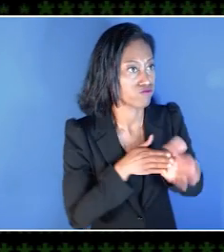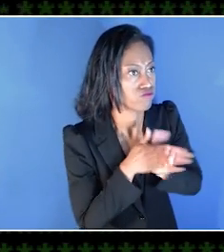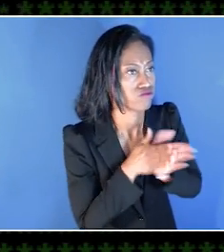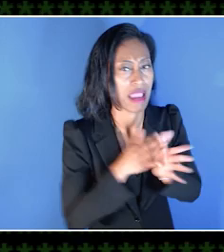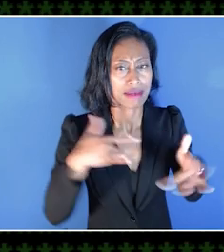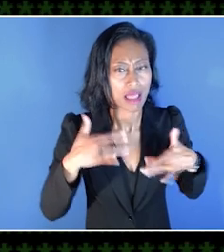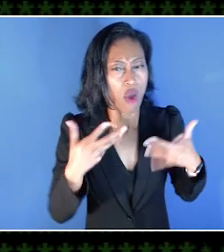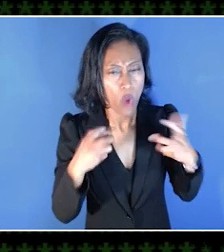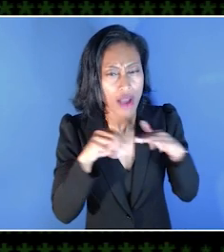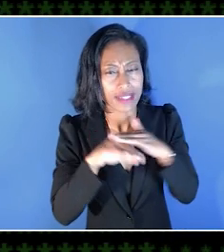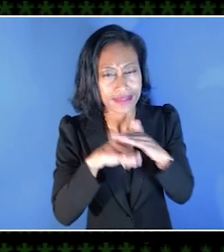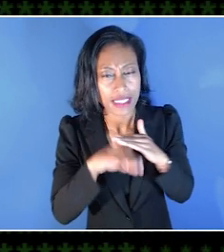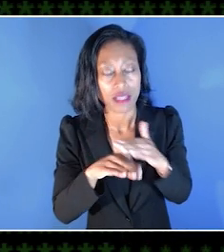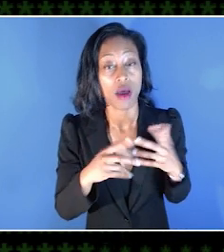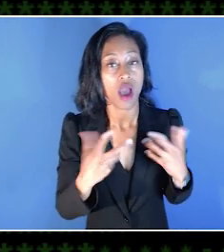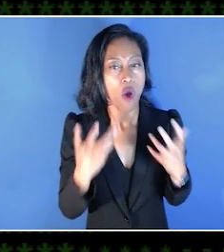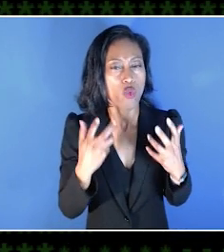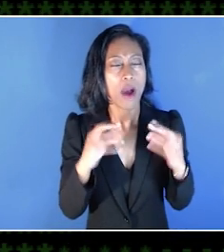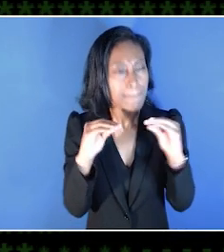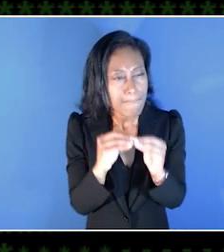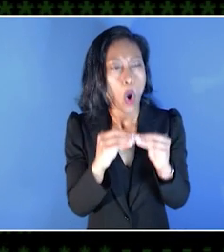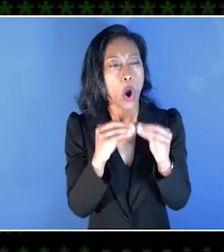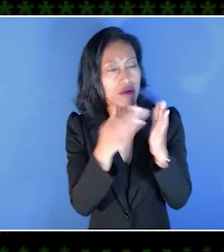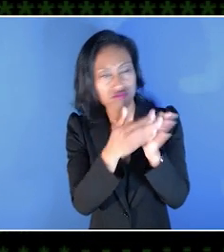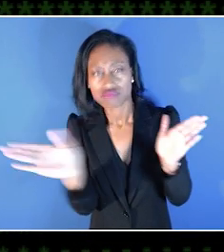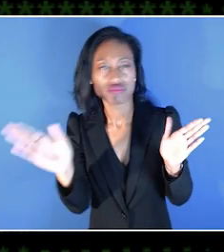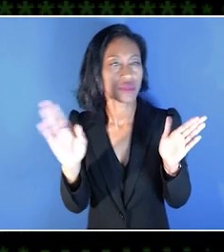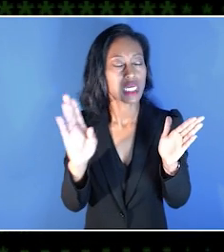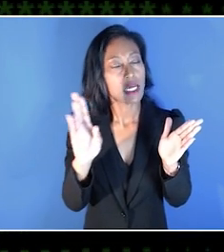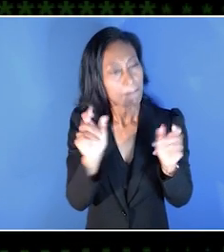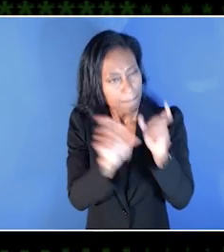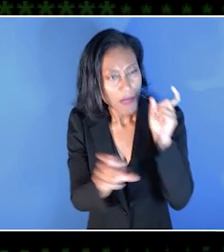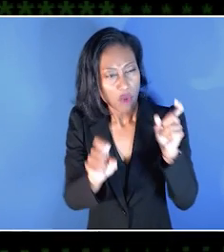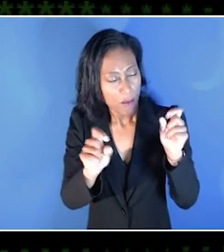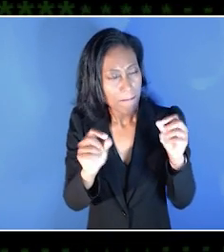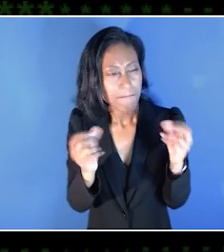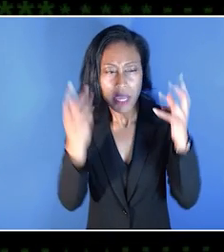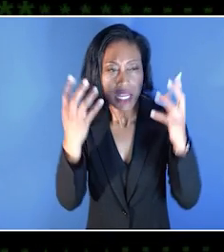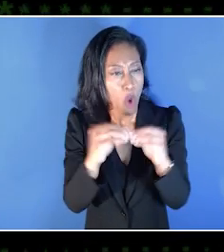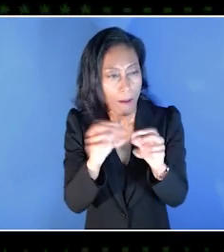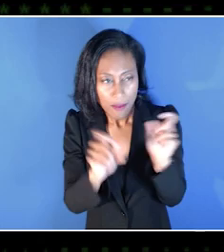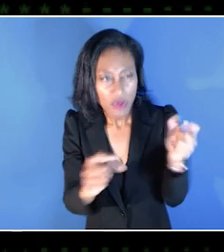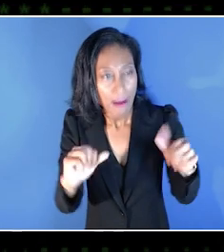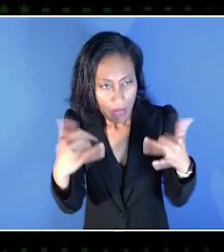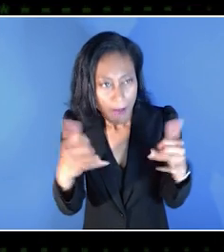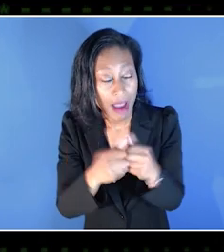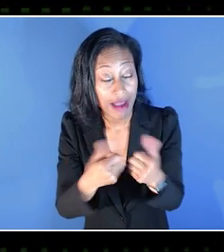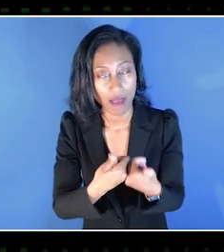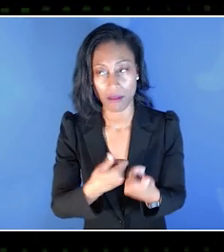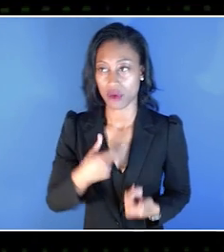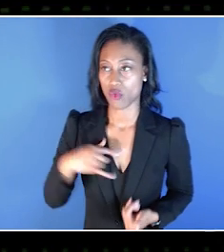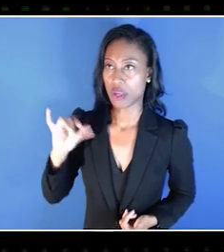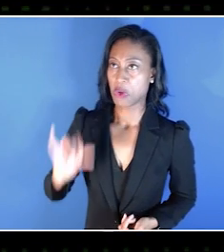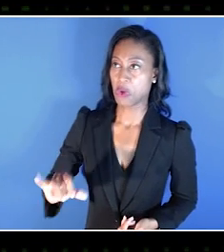They wanted to make a game that was more accessible to more people, and we realized that this wasn't going to be a one-off thing.